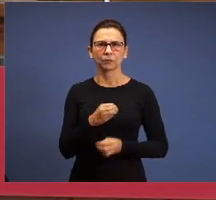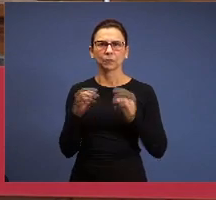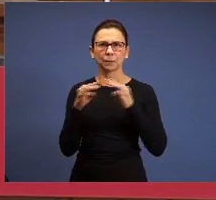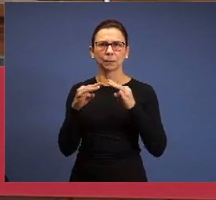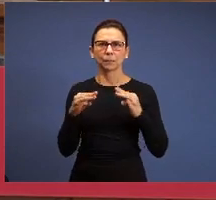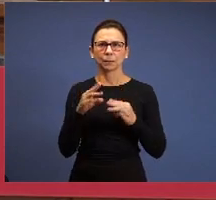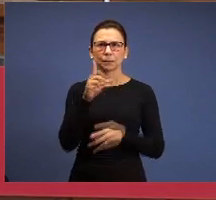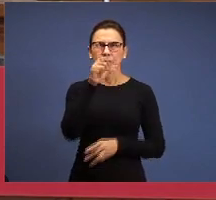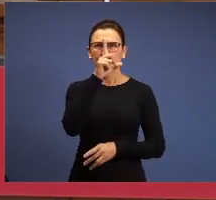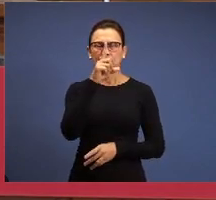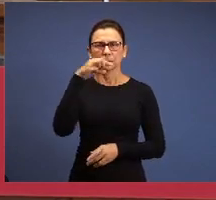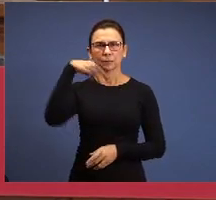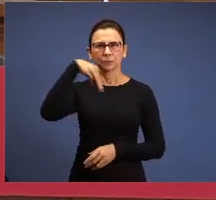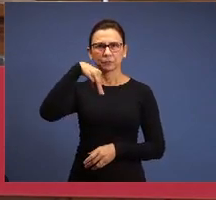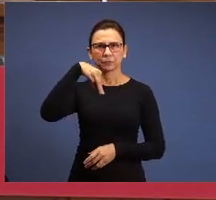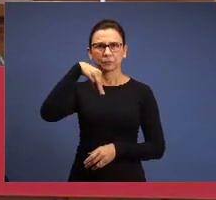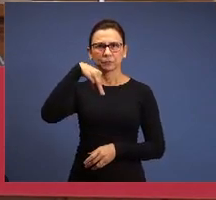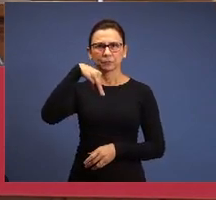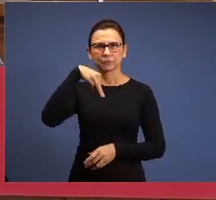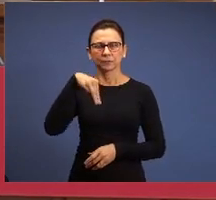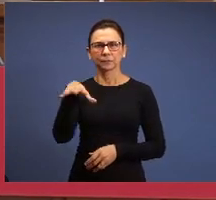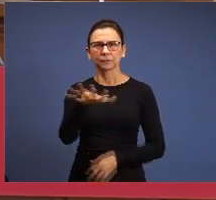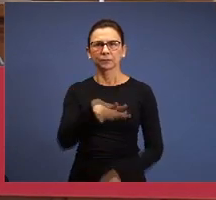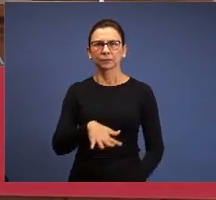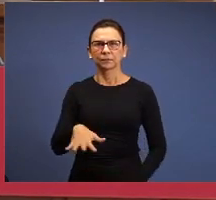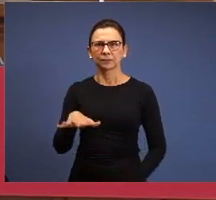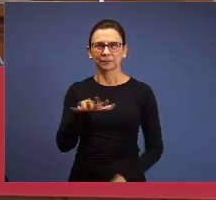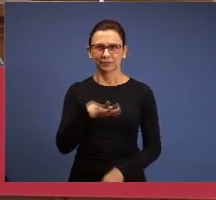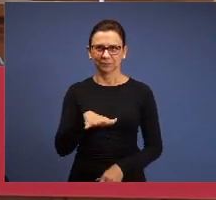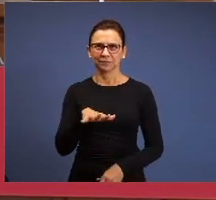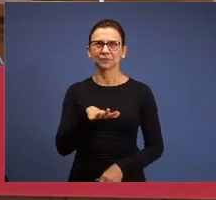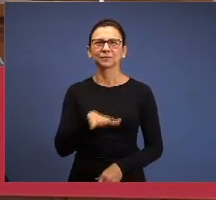the region of Domingos Martins, at the city